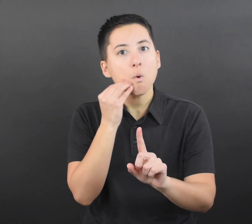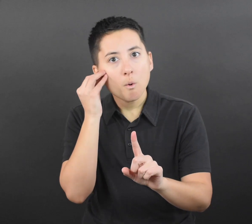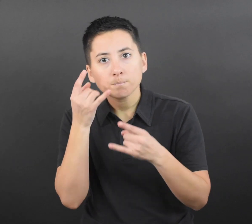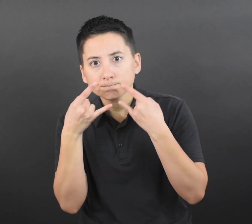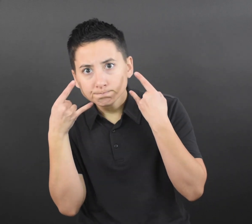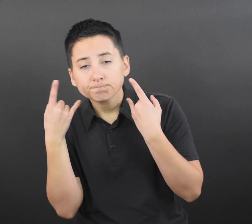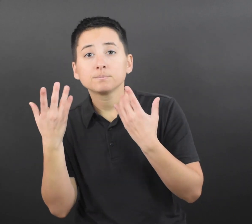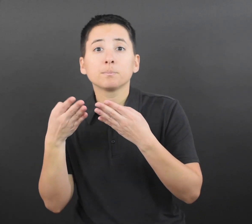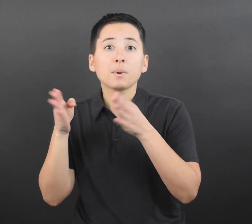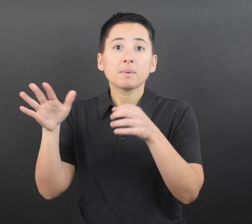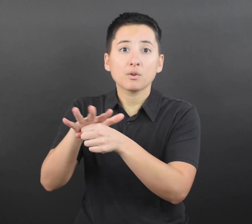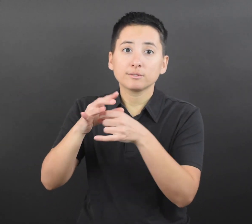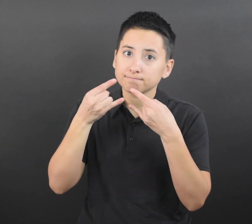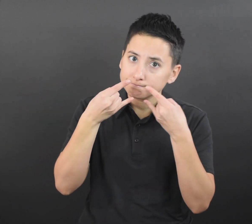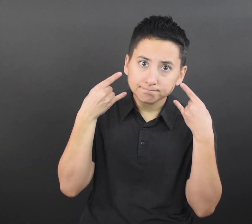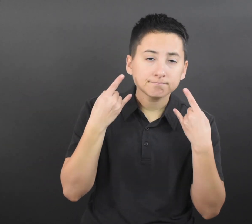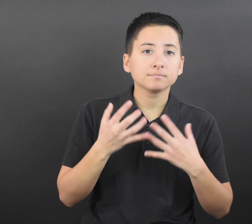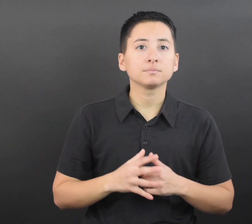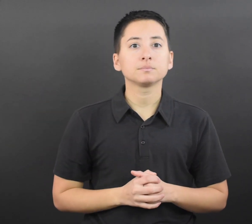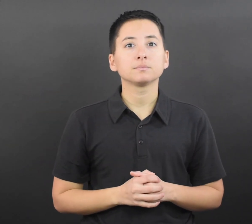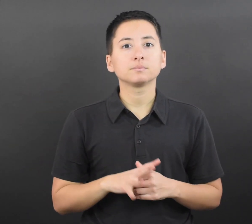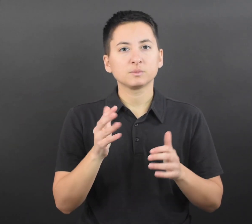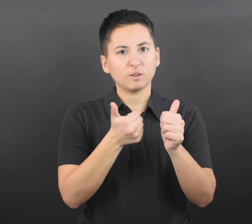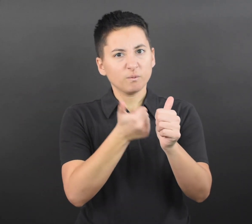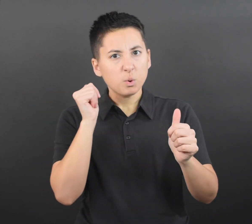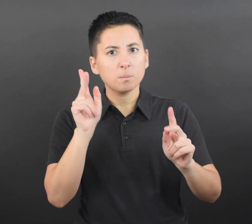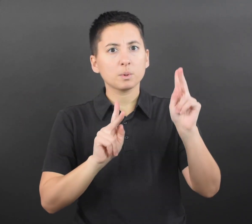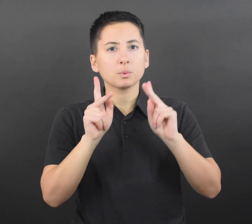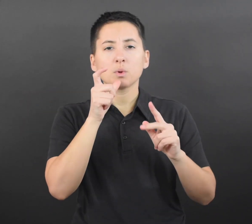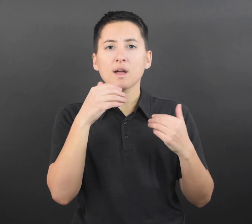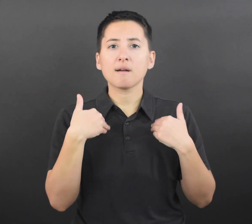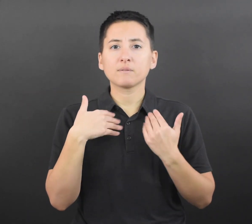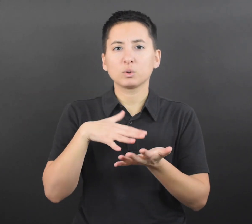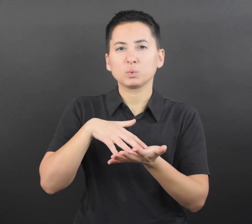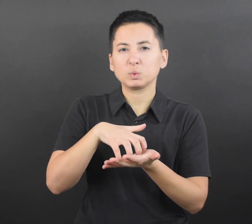Wear a well-fitting mask for 10 days after the date of last close contact